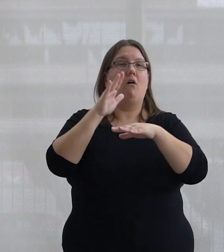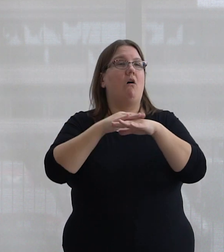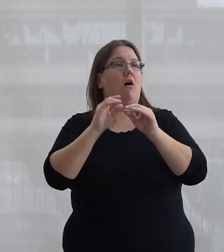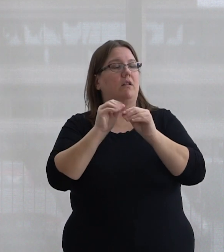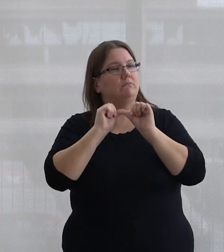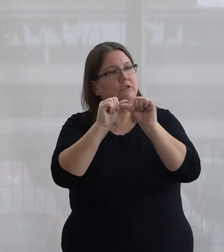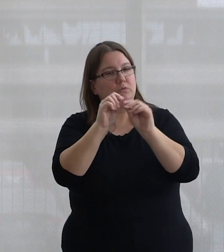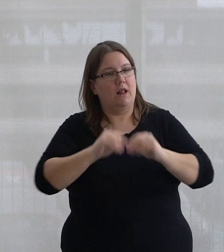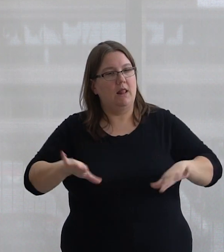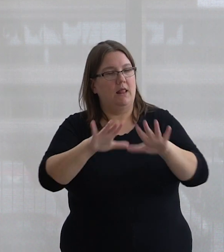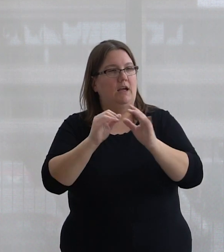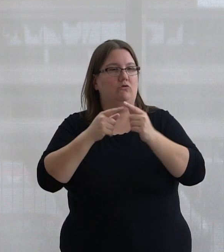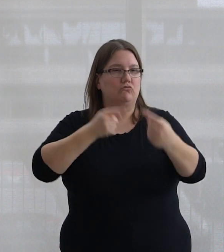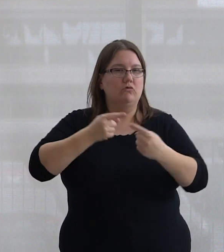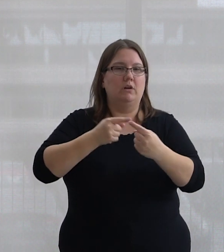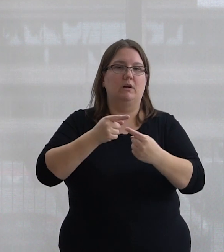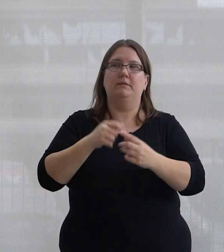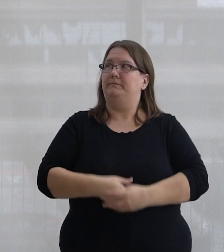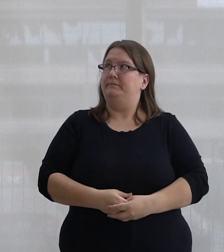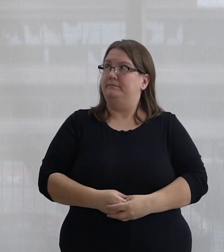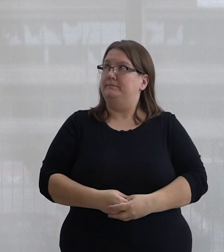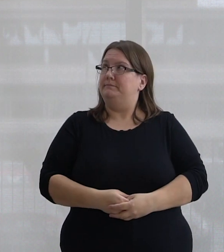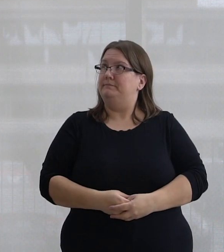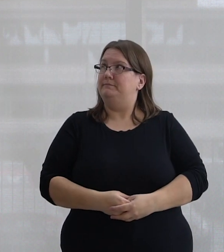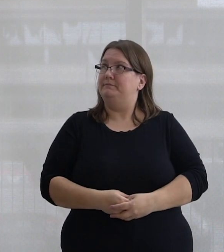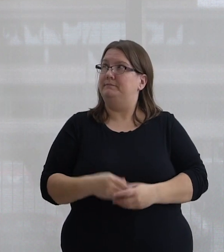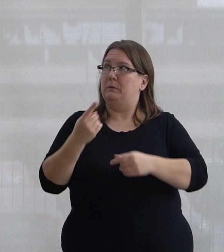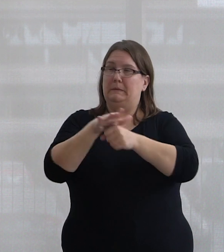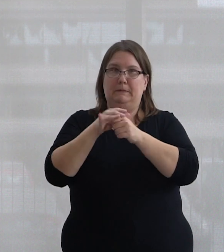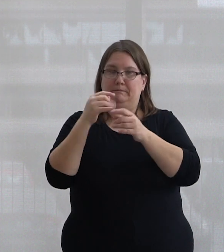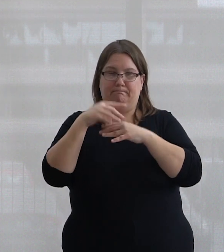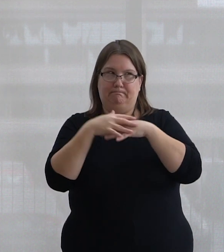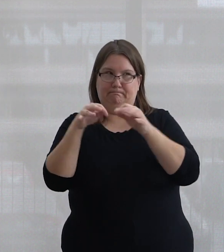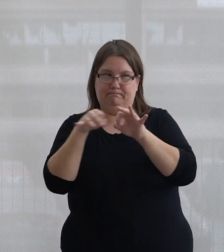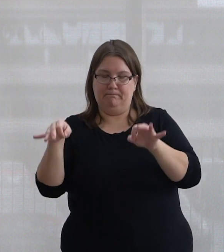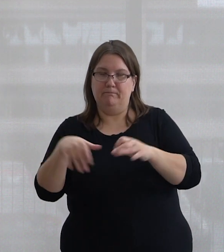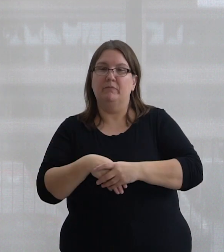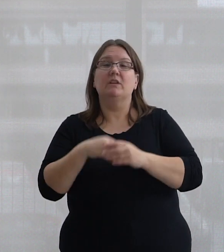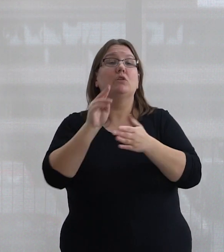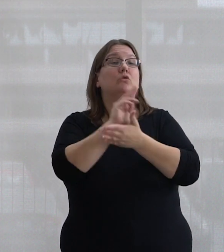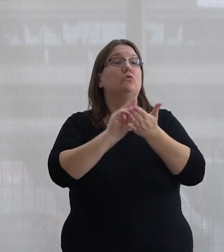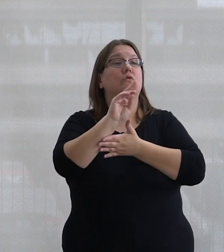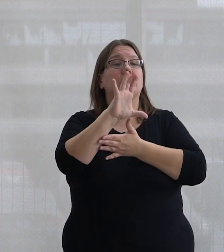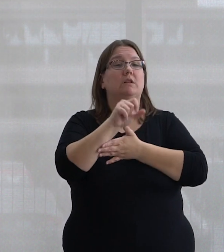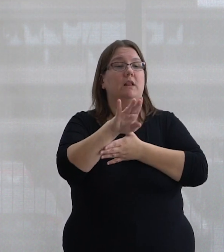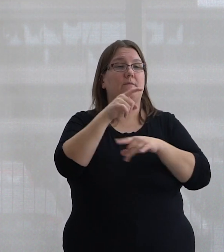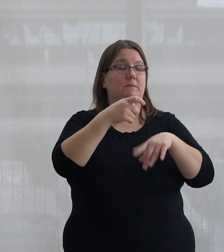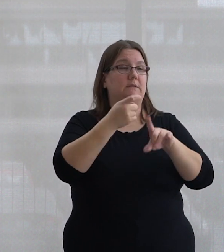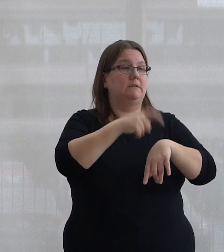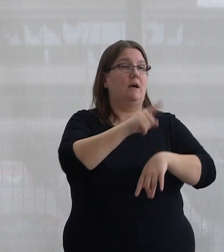struggle of Kanien'kehá:ka of Kanehsatá:ke. This event will take place at the University Club from 1:00 to 2:30 PM.